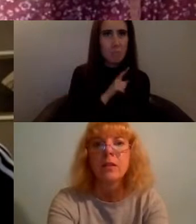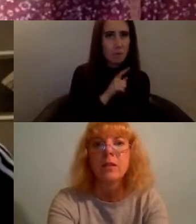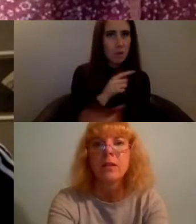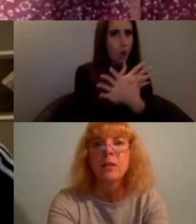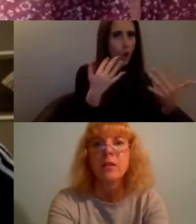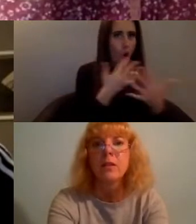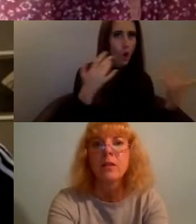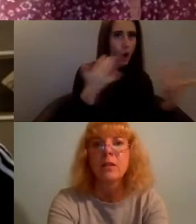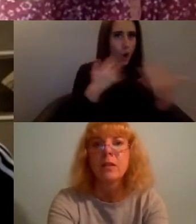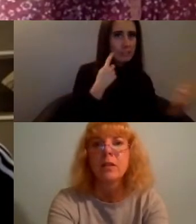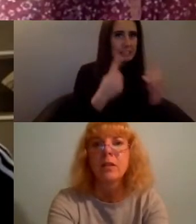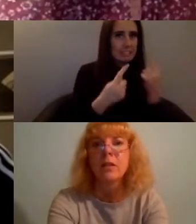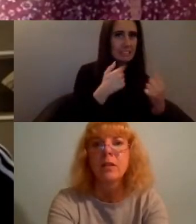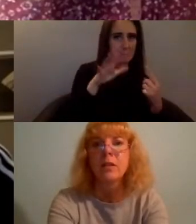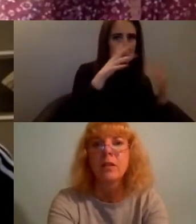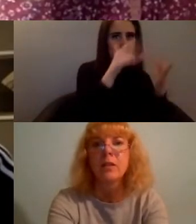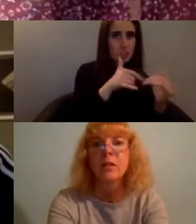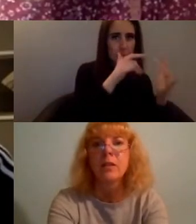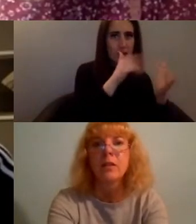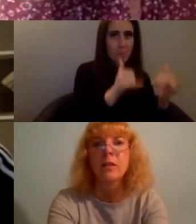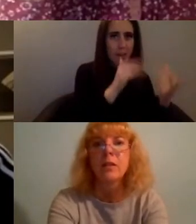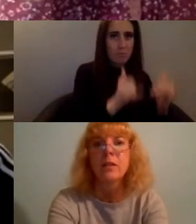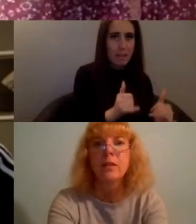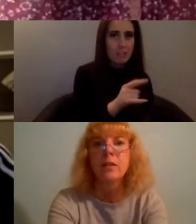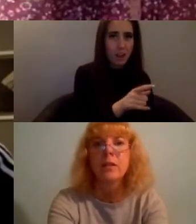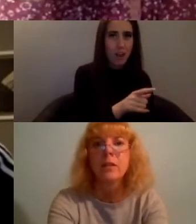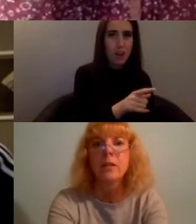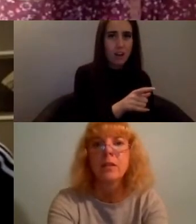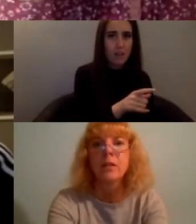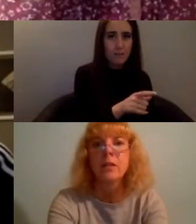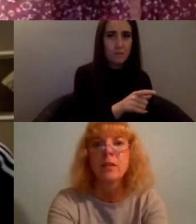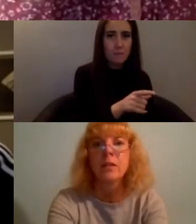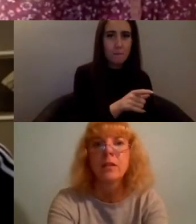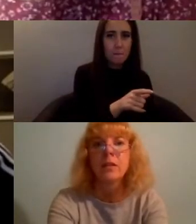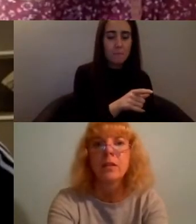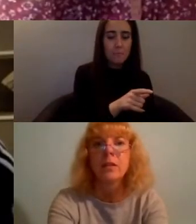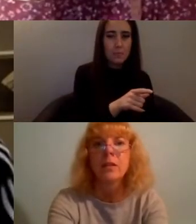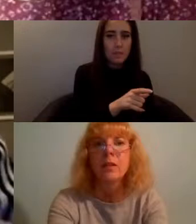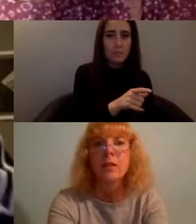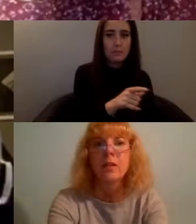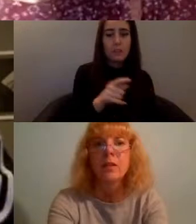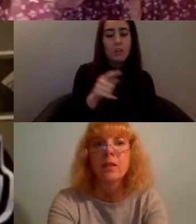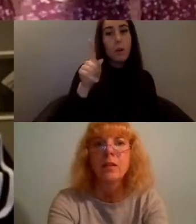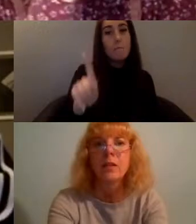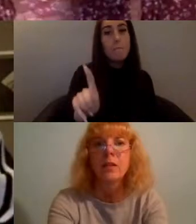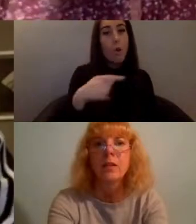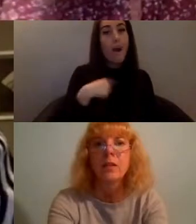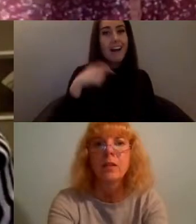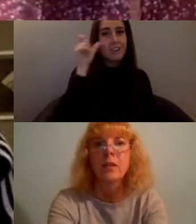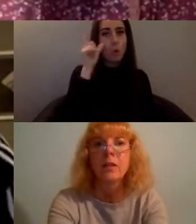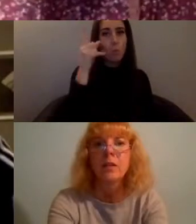I don't i don't know but I what I know is that things being online can make them more accessible,